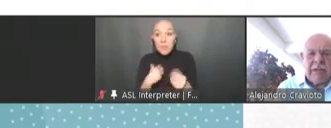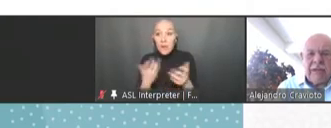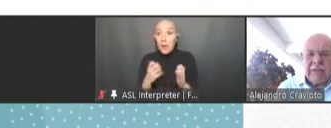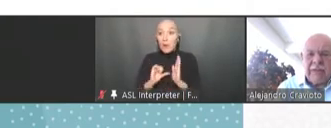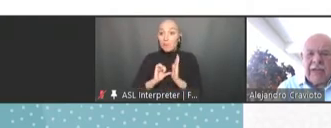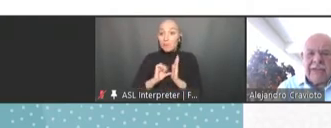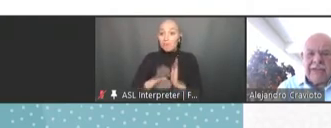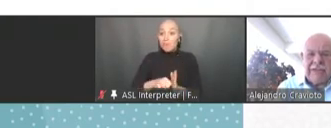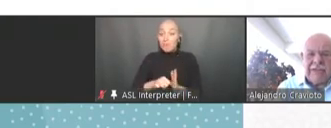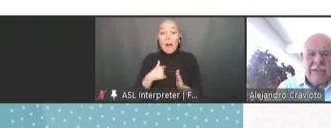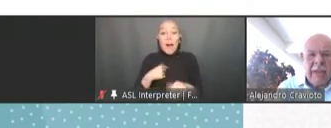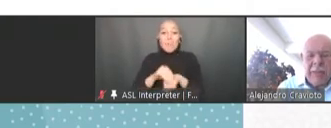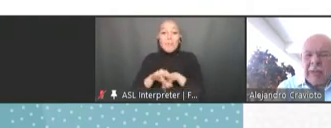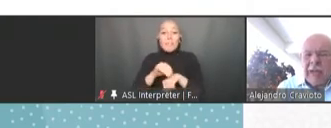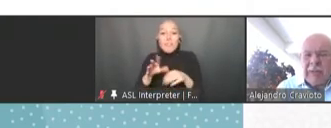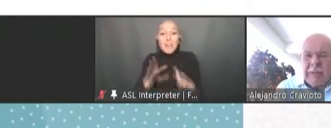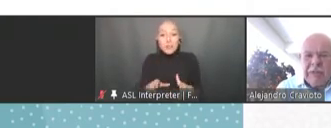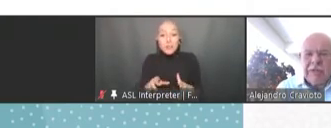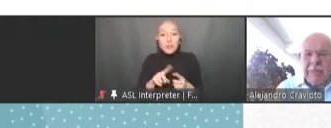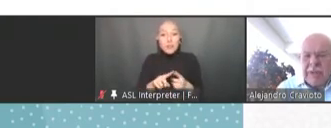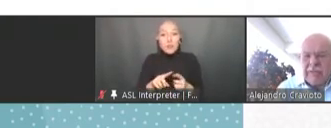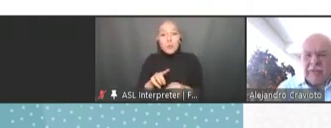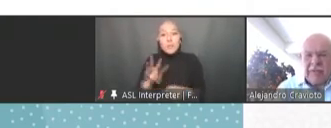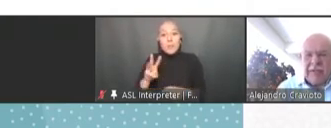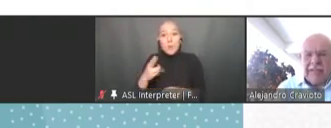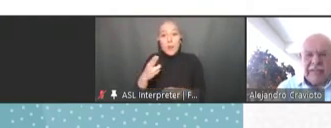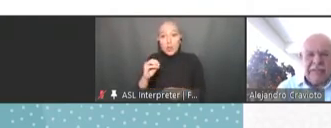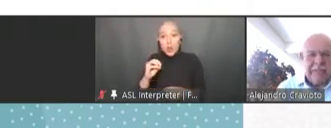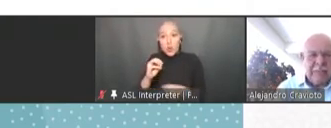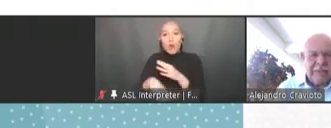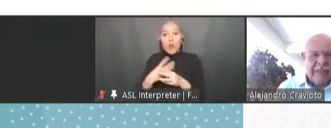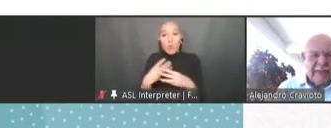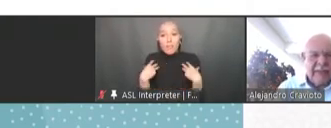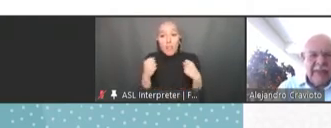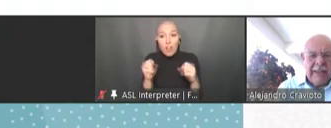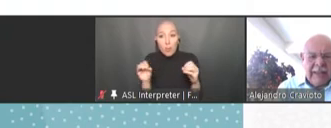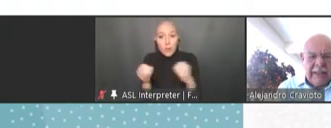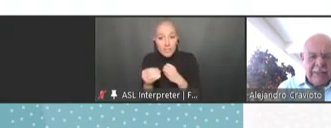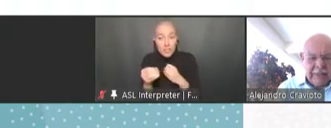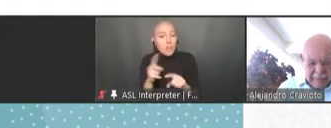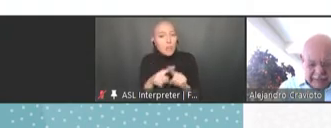Health Organization, but I do not speak for the organization per se. The next one, please?